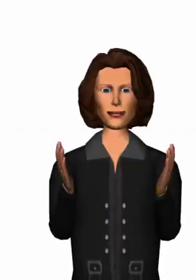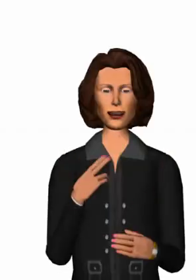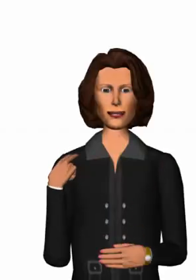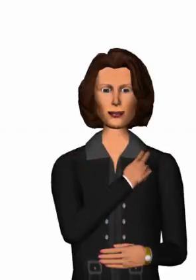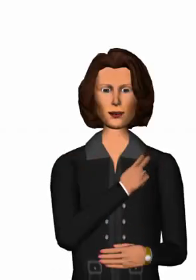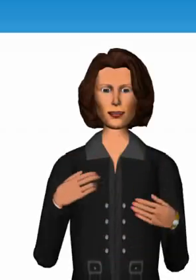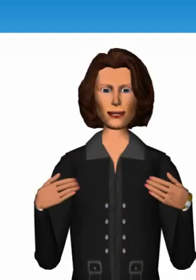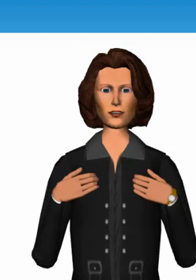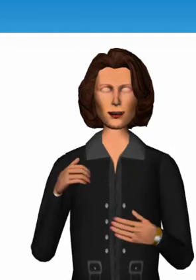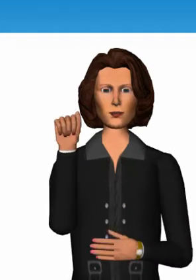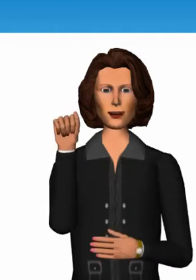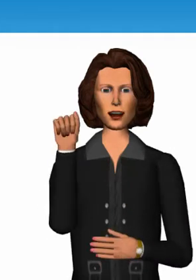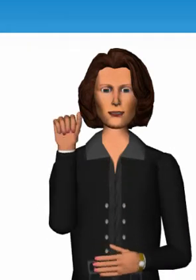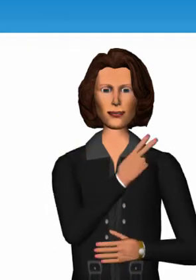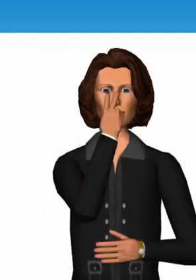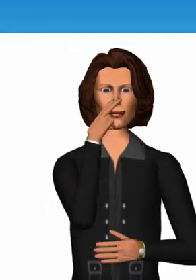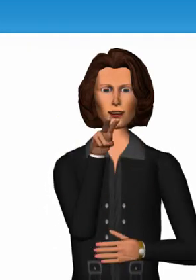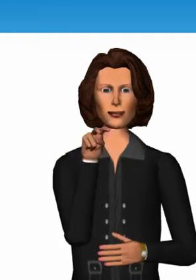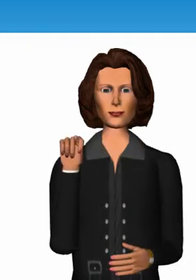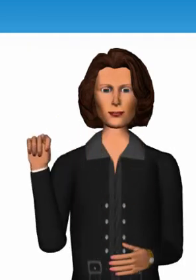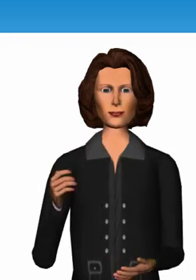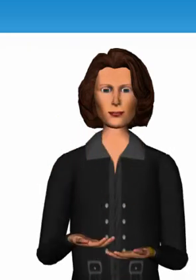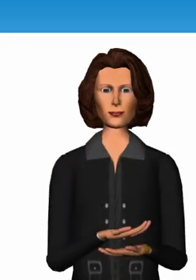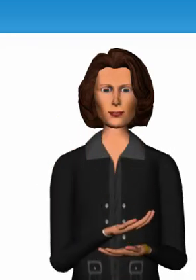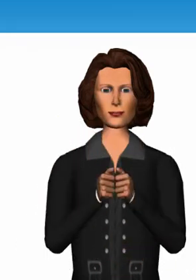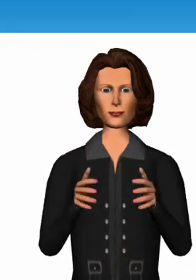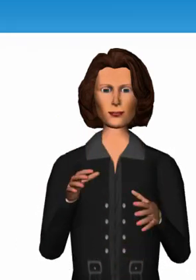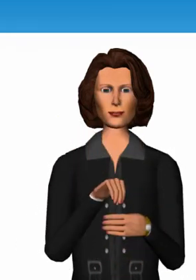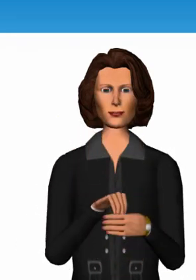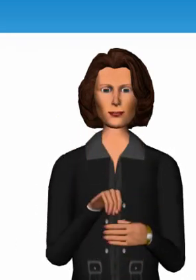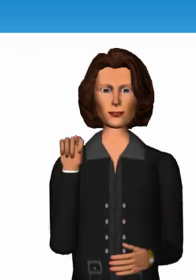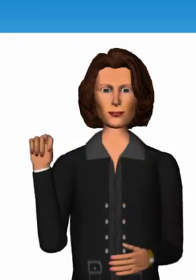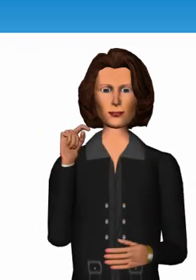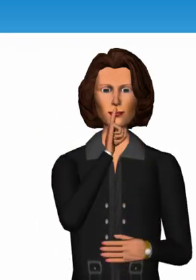Let’s have a look at the new expansion in the real life application.